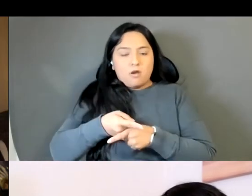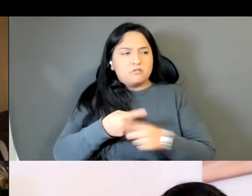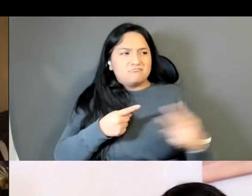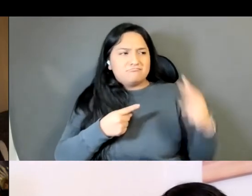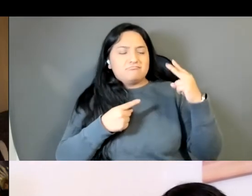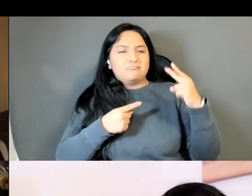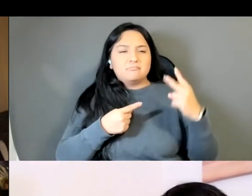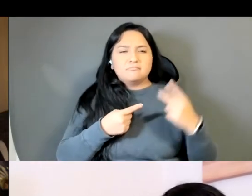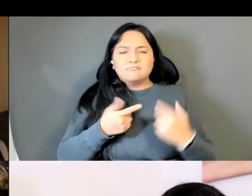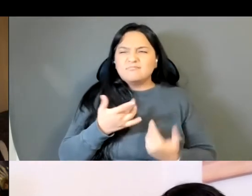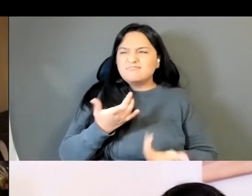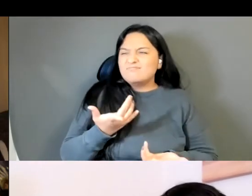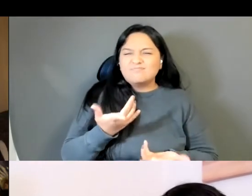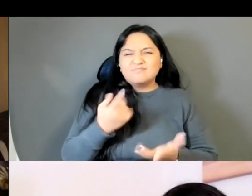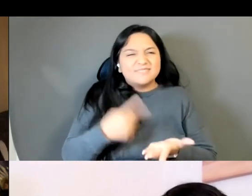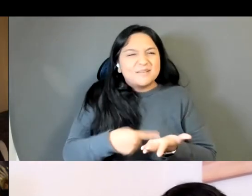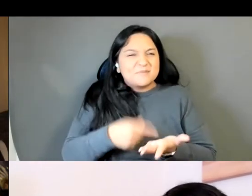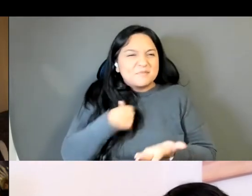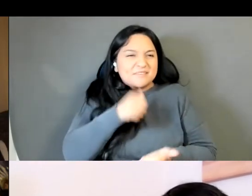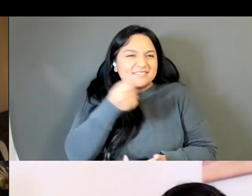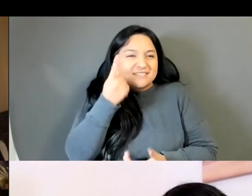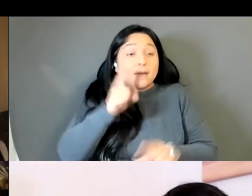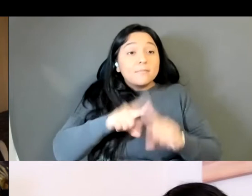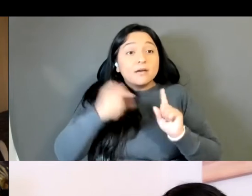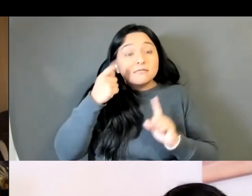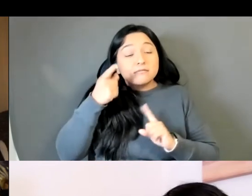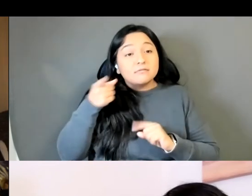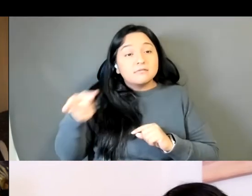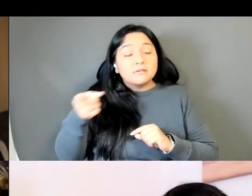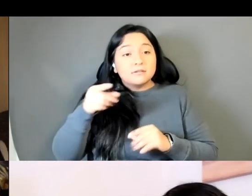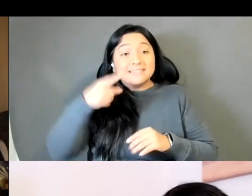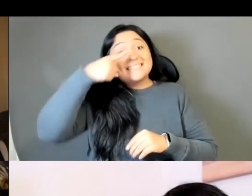very long time, But in Thai, Bangkok is called room K, which means city of angels.